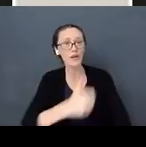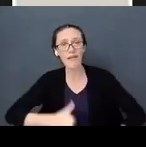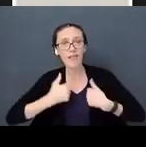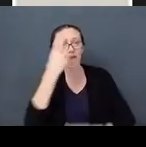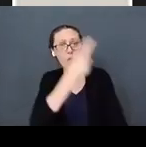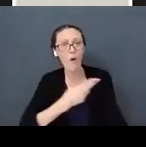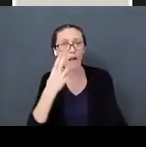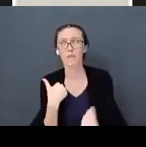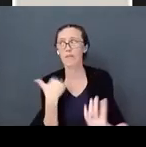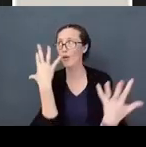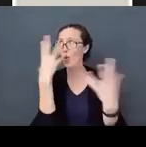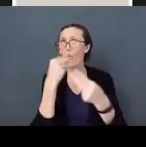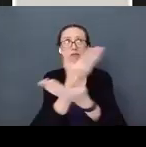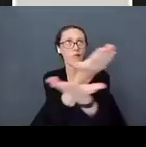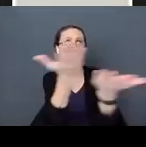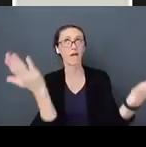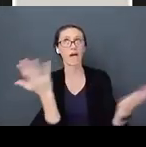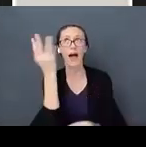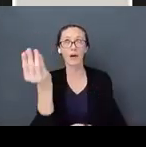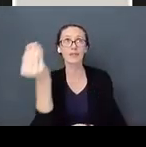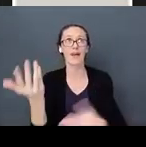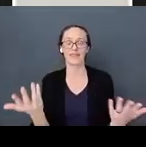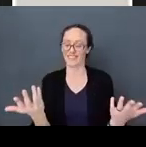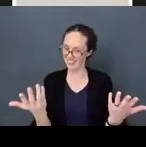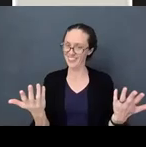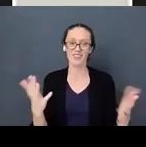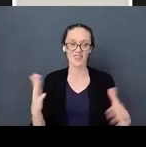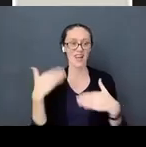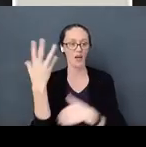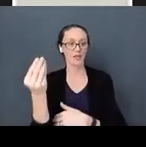outdoors. Spending some time outdoors. Then talking about transitions.